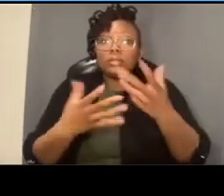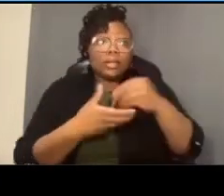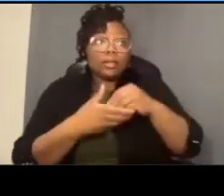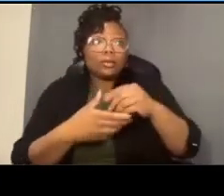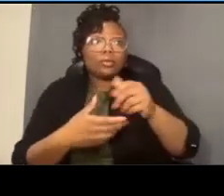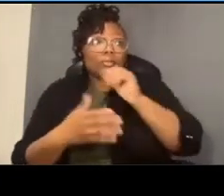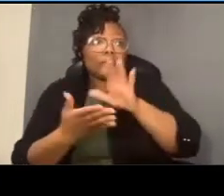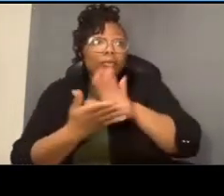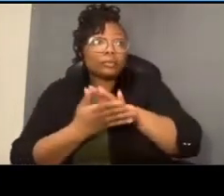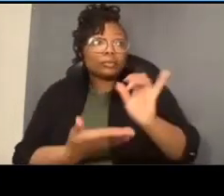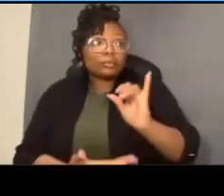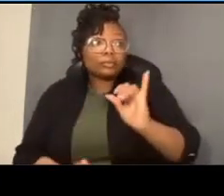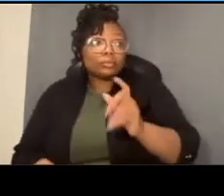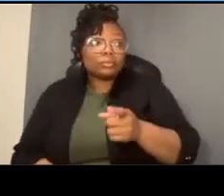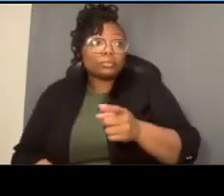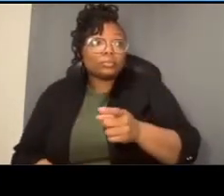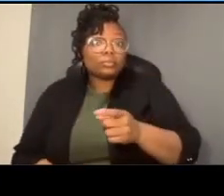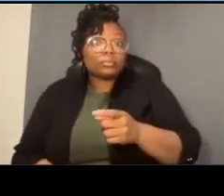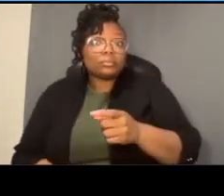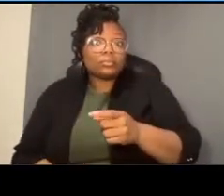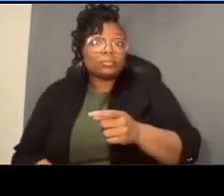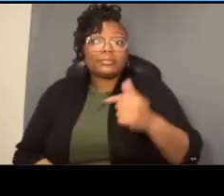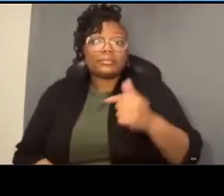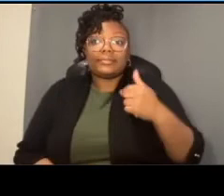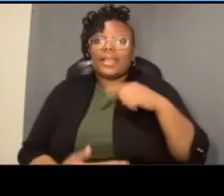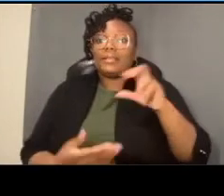longer to study you know the answer to that there's a lot of private schools there and a